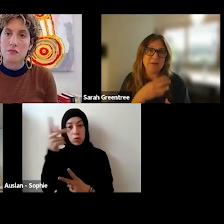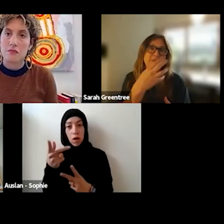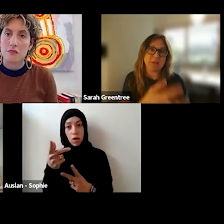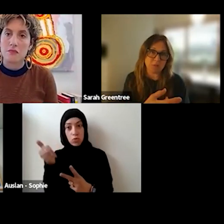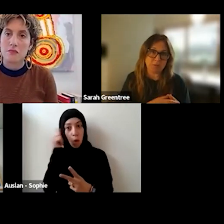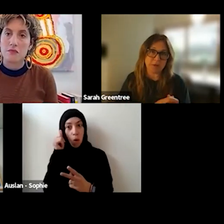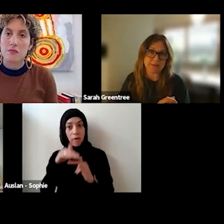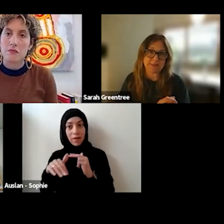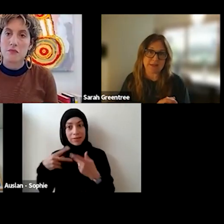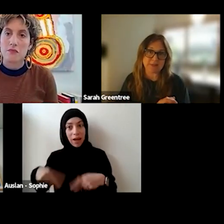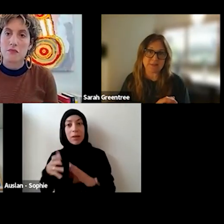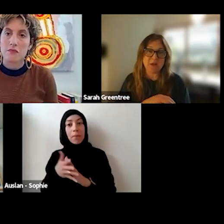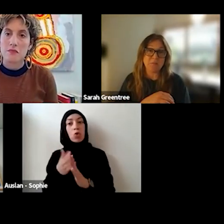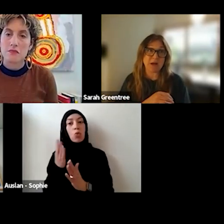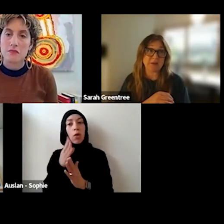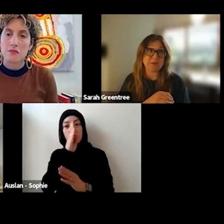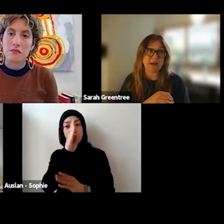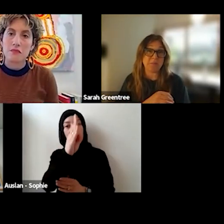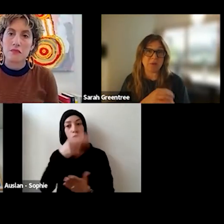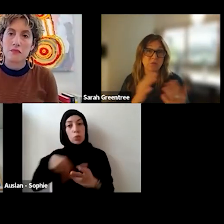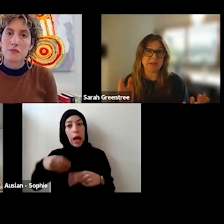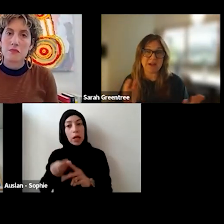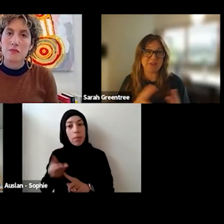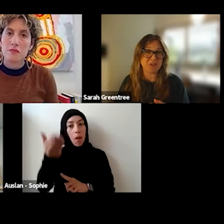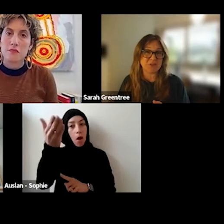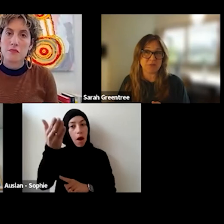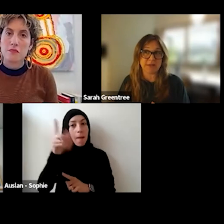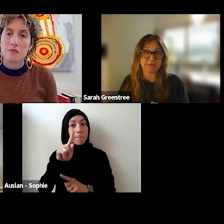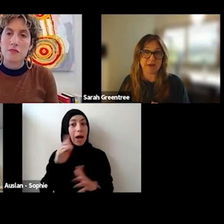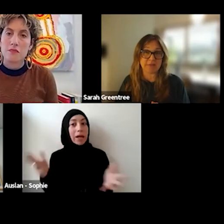sits firmly in that area, then you apply to dance. But, I encourage you to ring either the heads practice, that area. Then you would apply to dance. But I would encourage you to ring either the